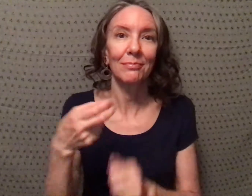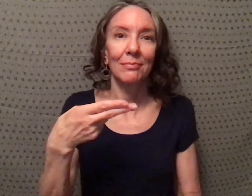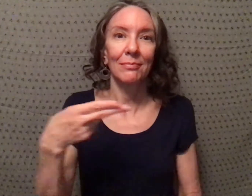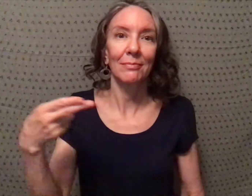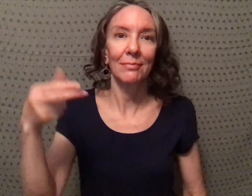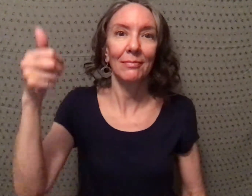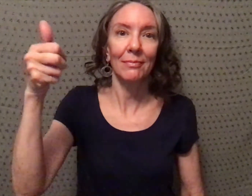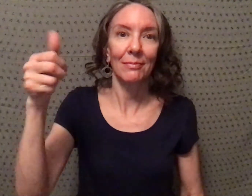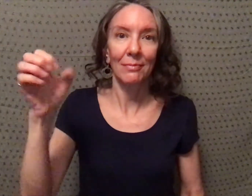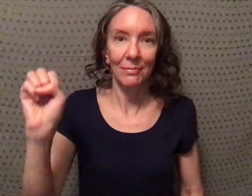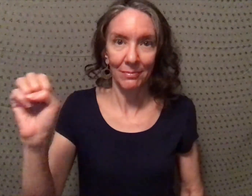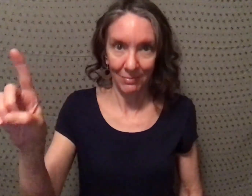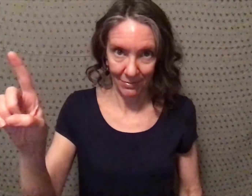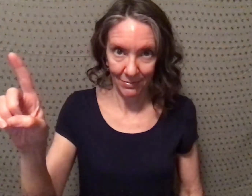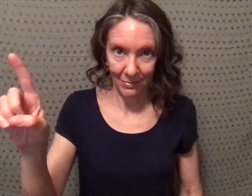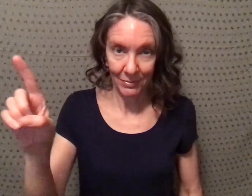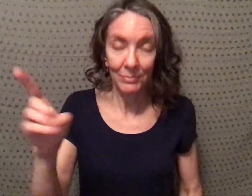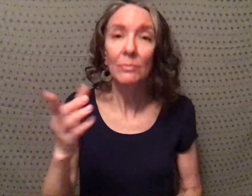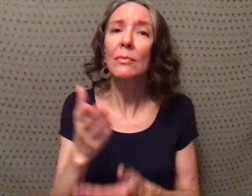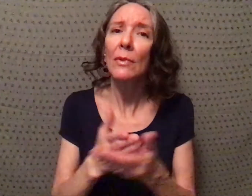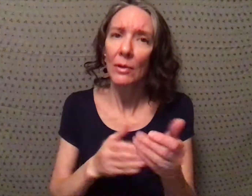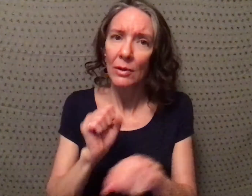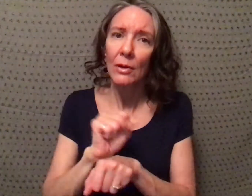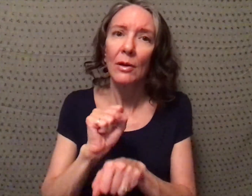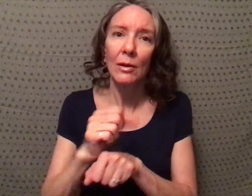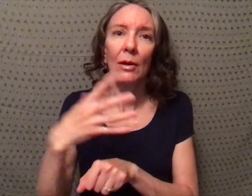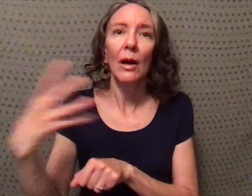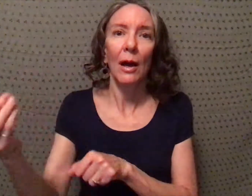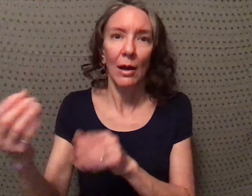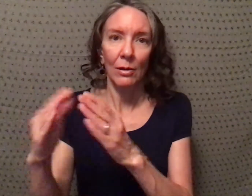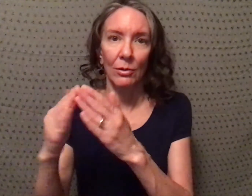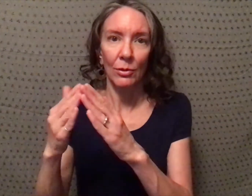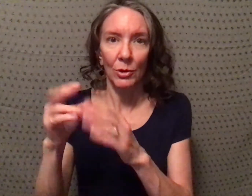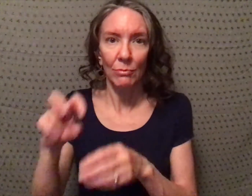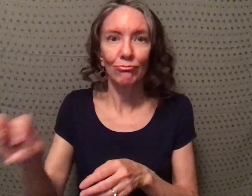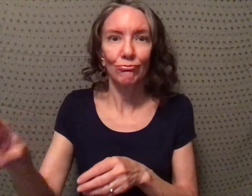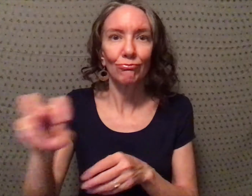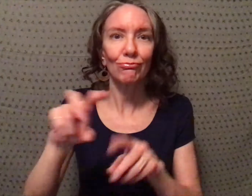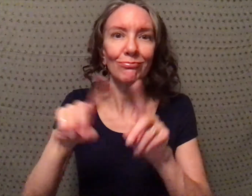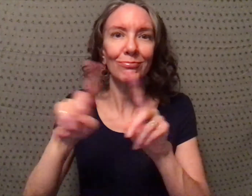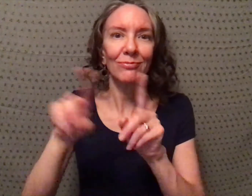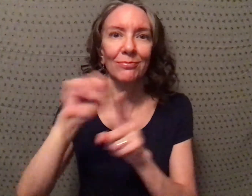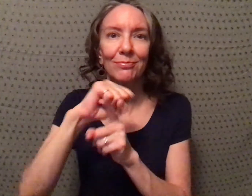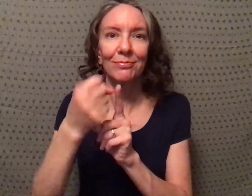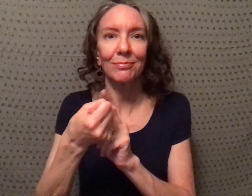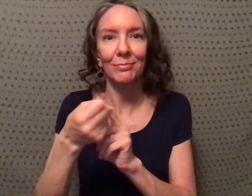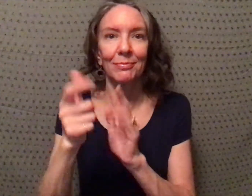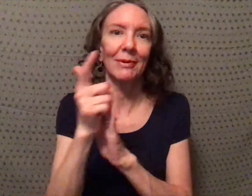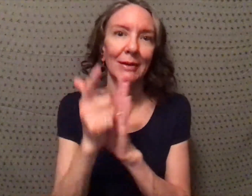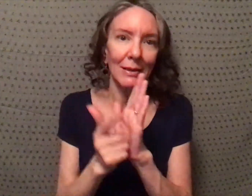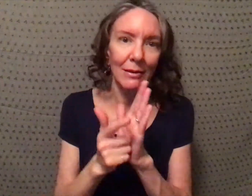education, but i do have some experience working out in the community in different settings: legal